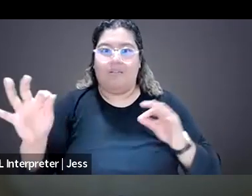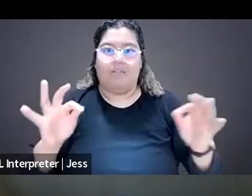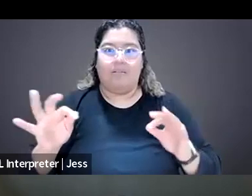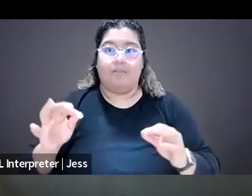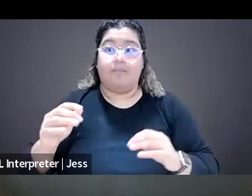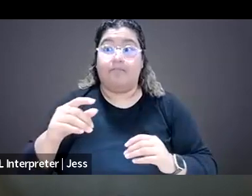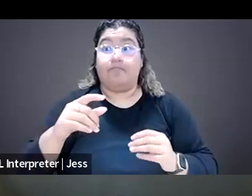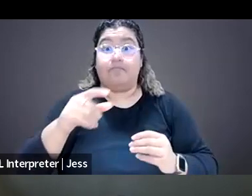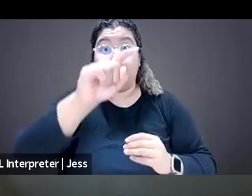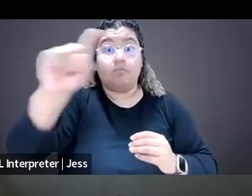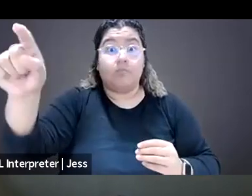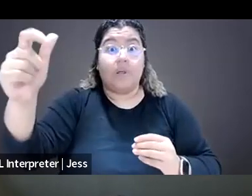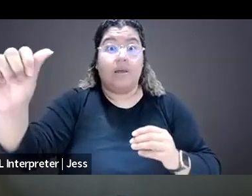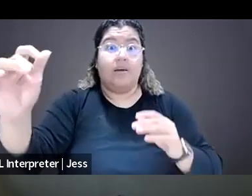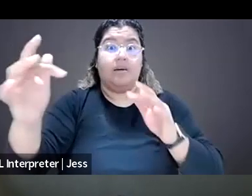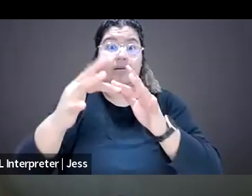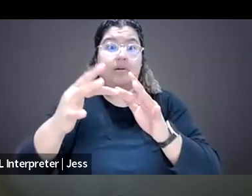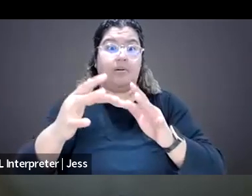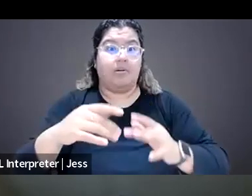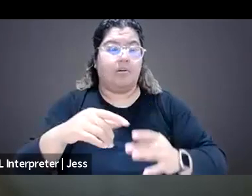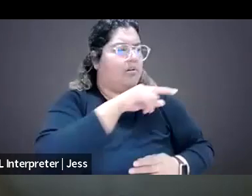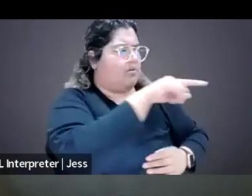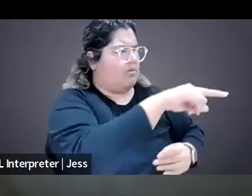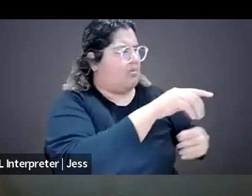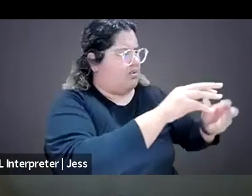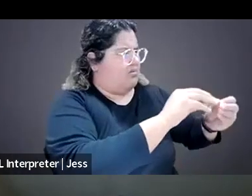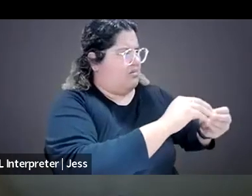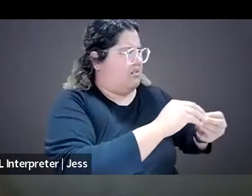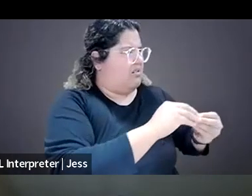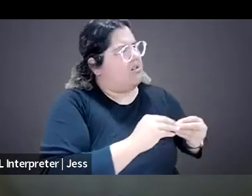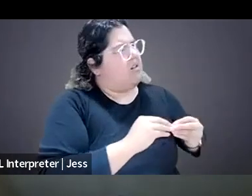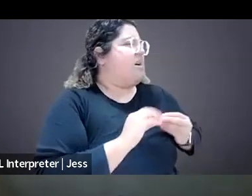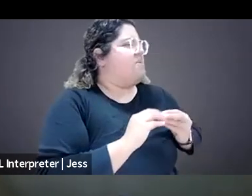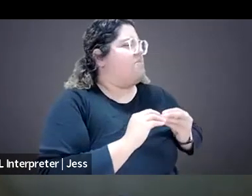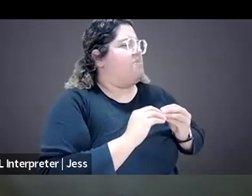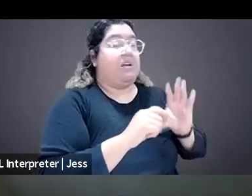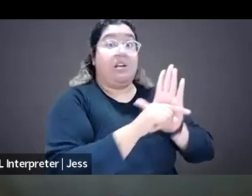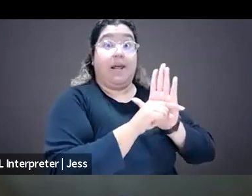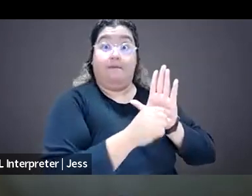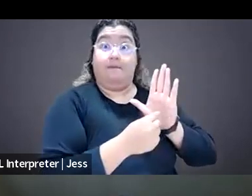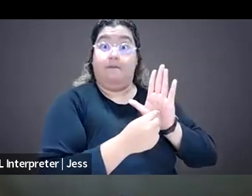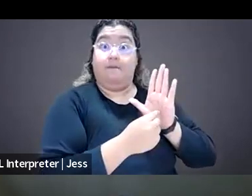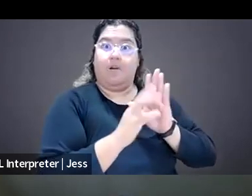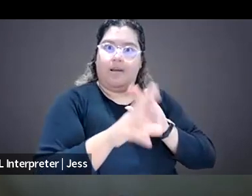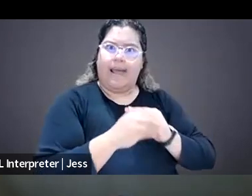to frame something I've done as bad or whatever, and it's just this like extra scrutiny and editors are like, why?